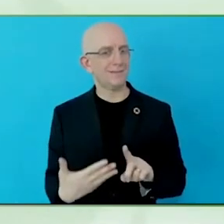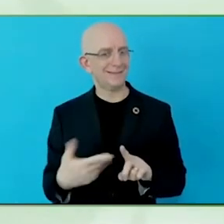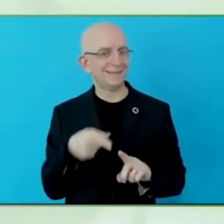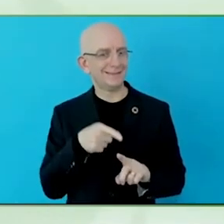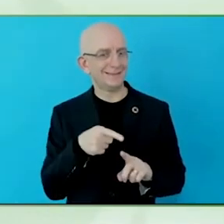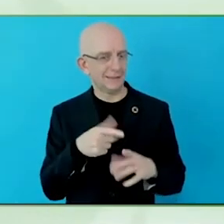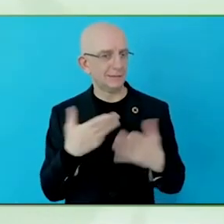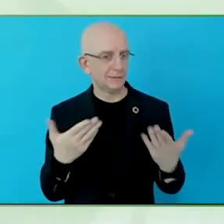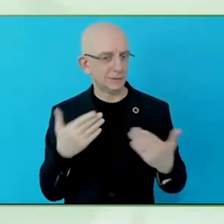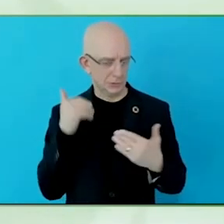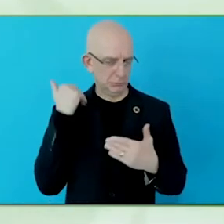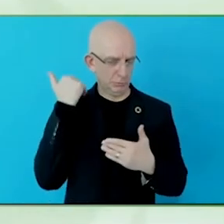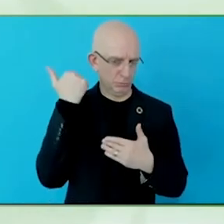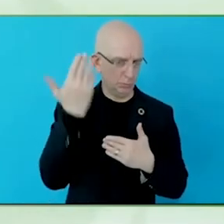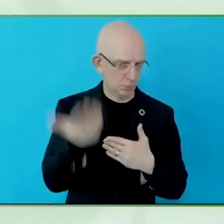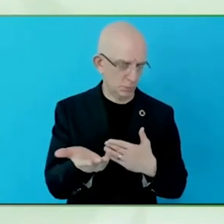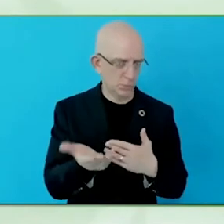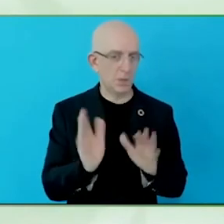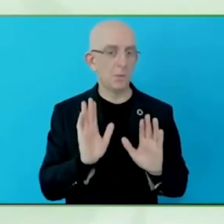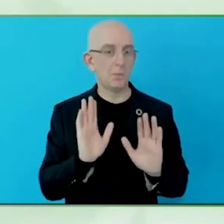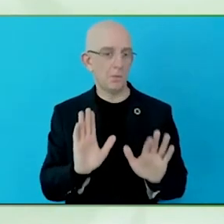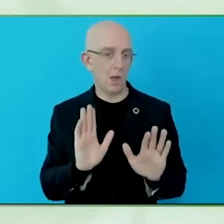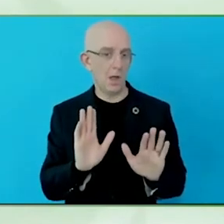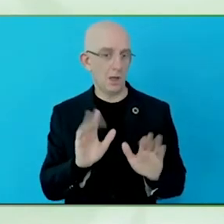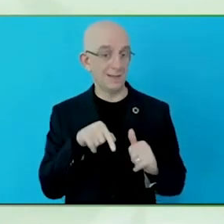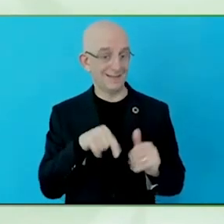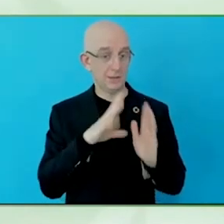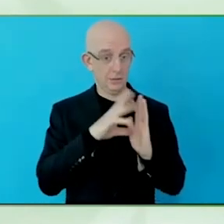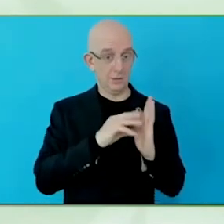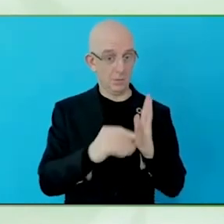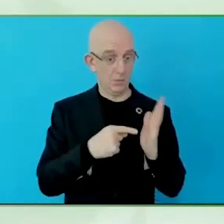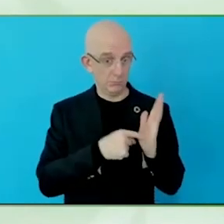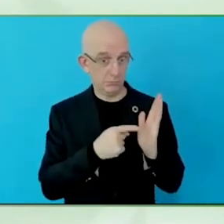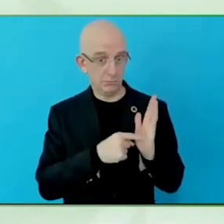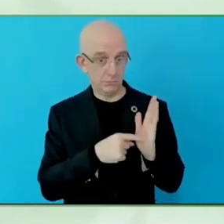I think the balance is quite important, and some meetings, I